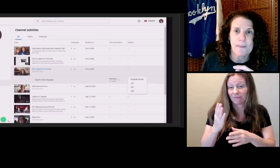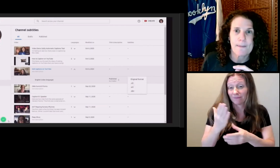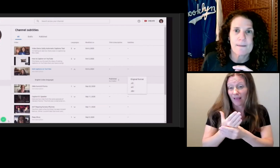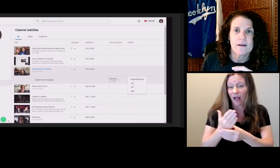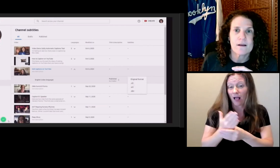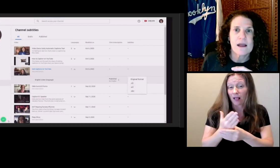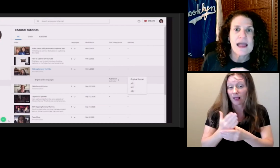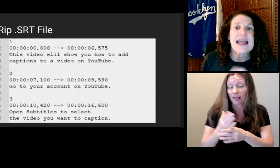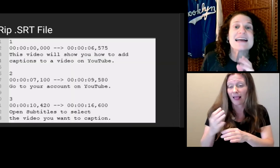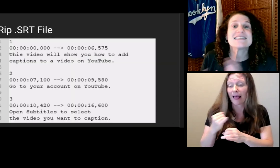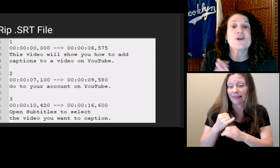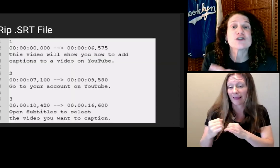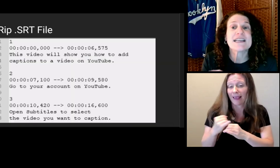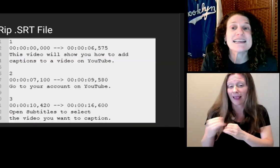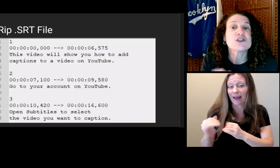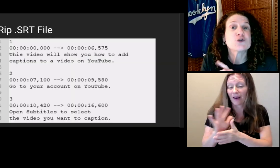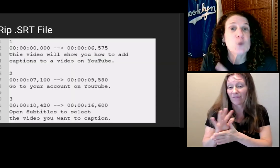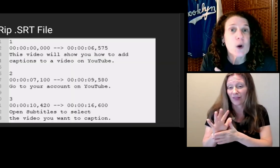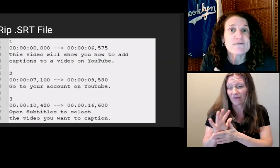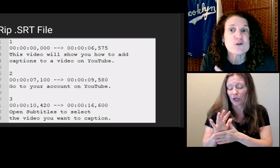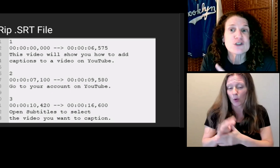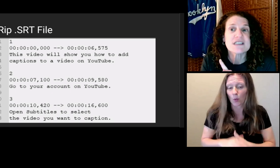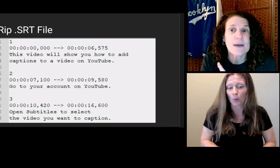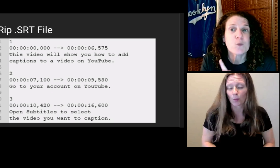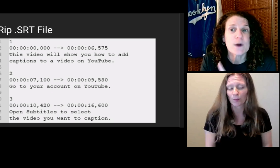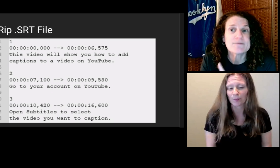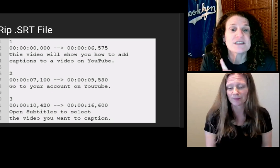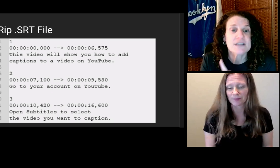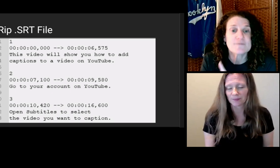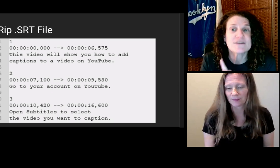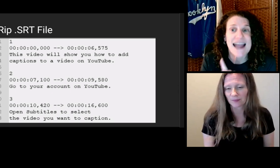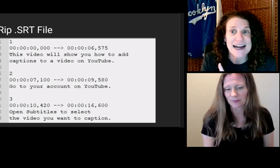SRT is short for SubRip subtitle File.